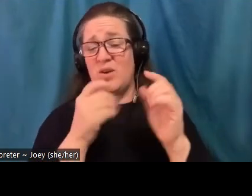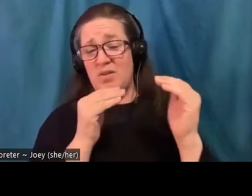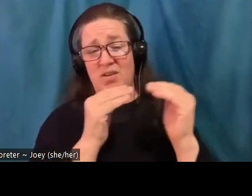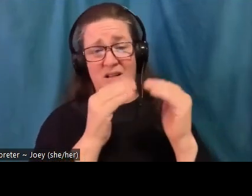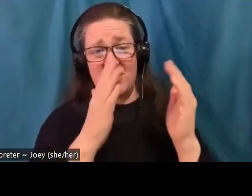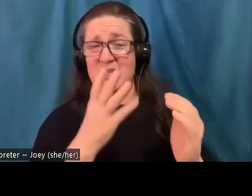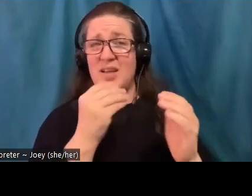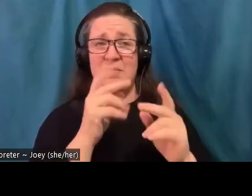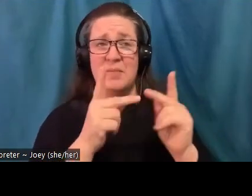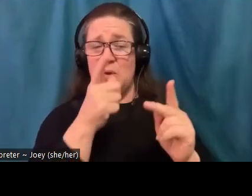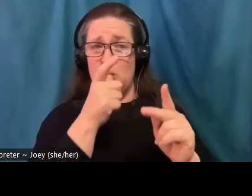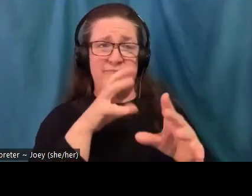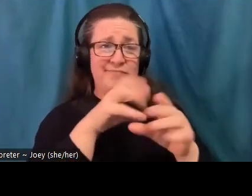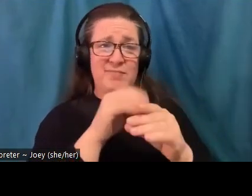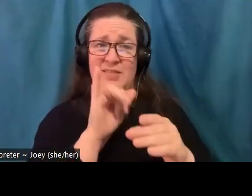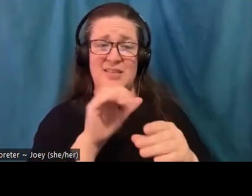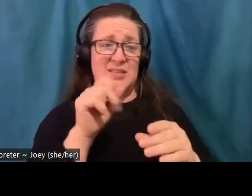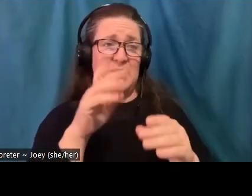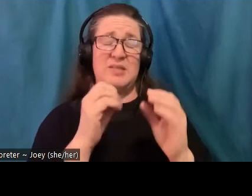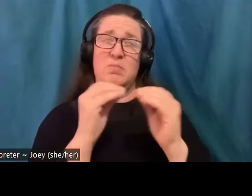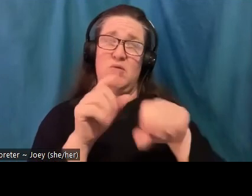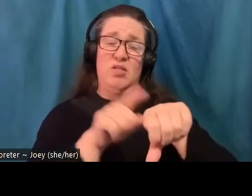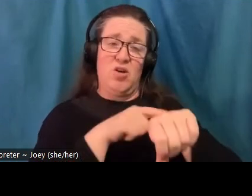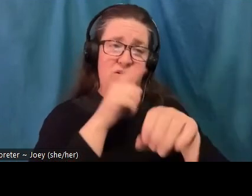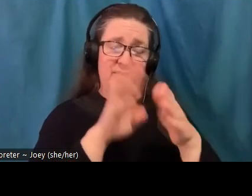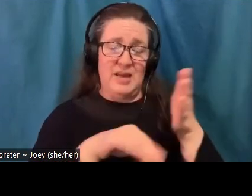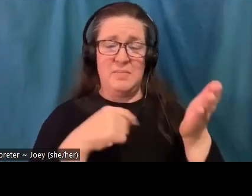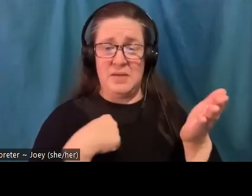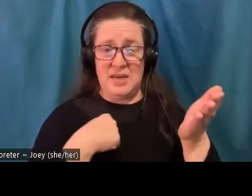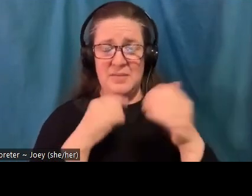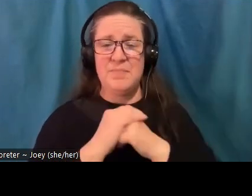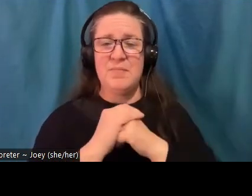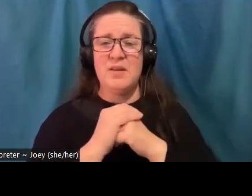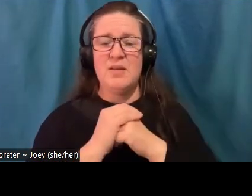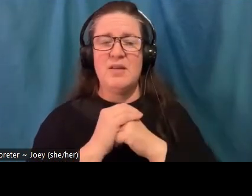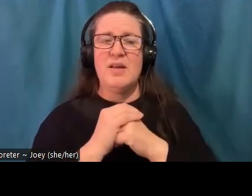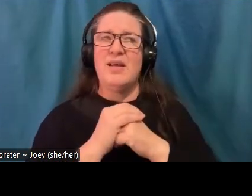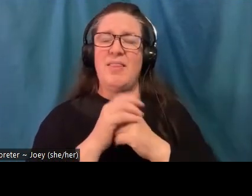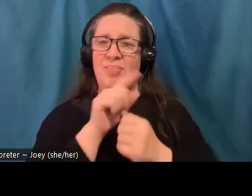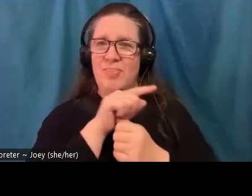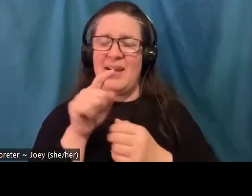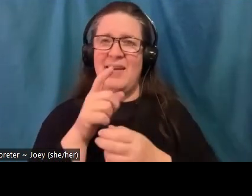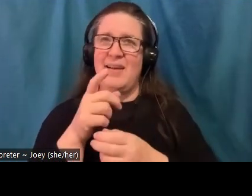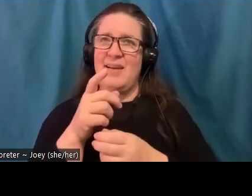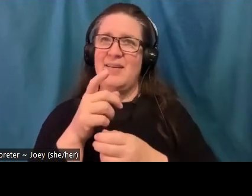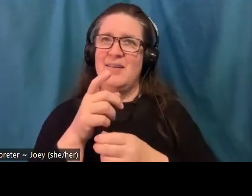space much longer than me, who have also cautioned against. You